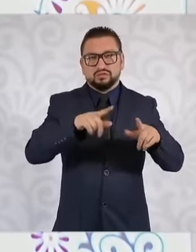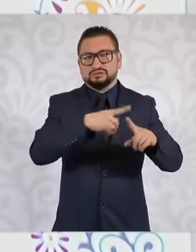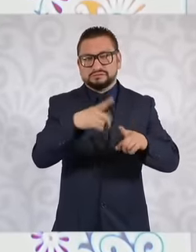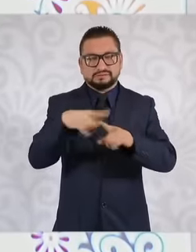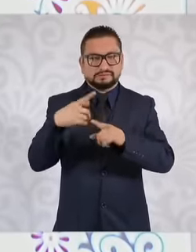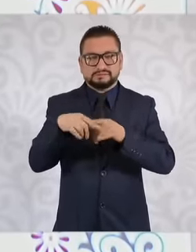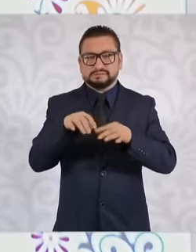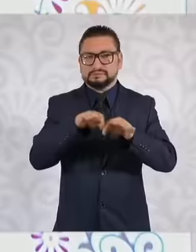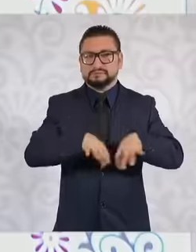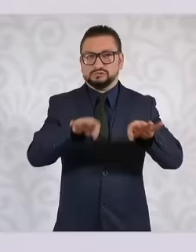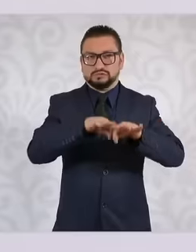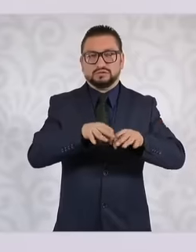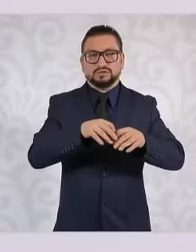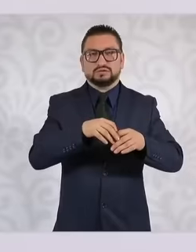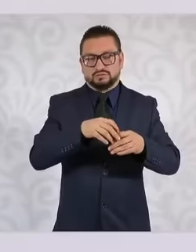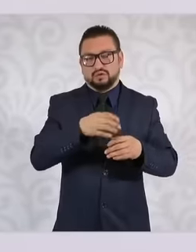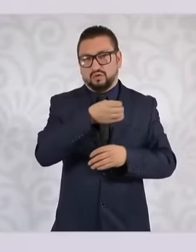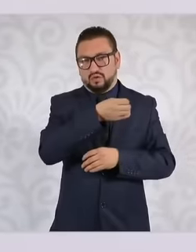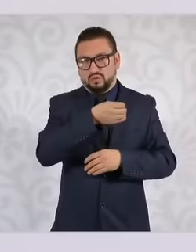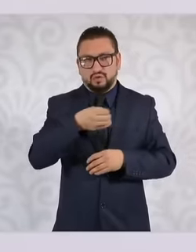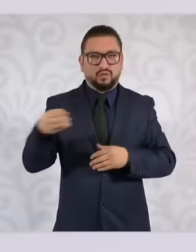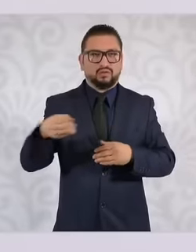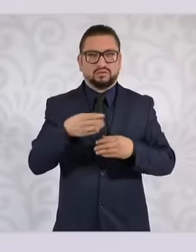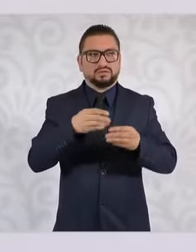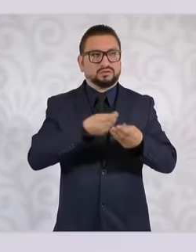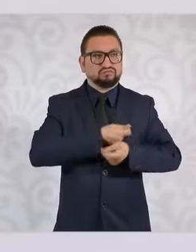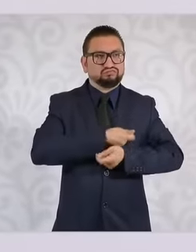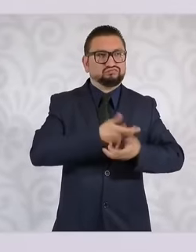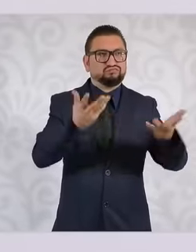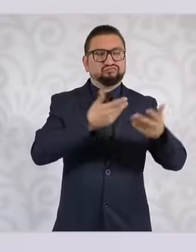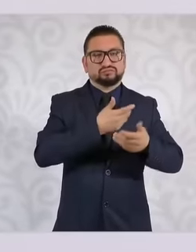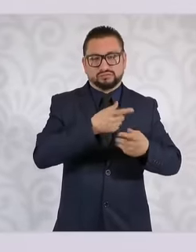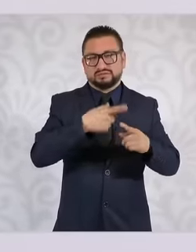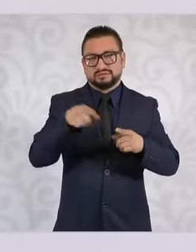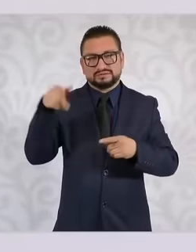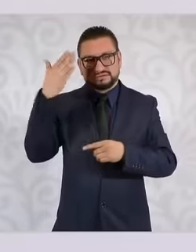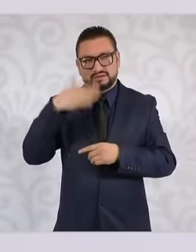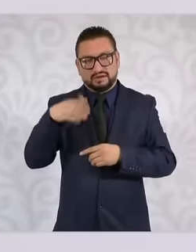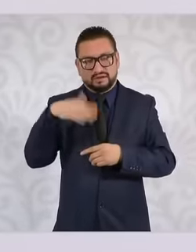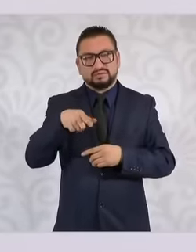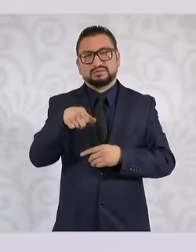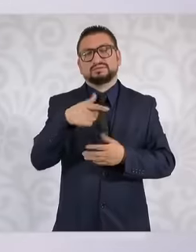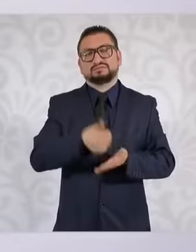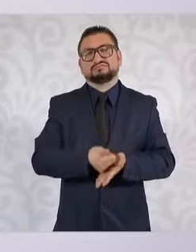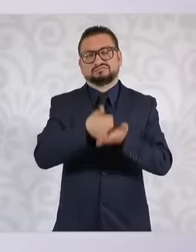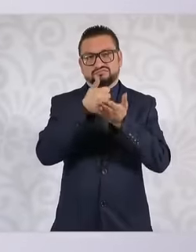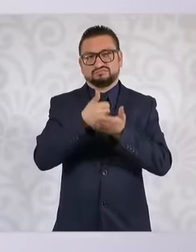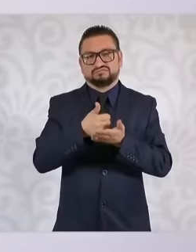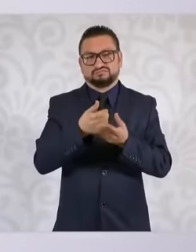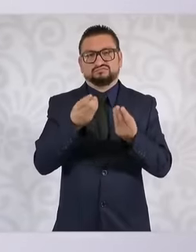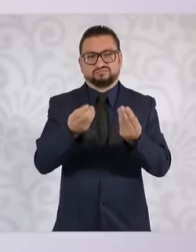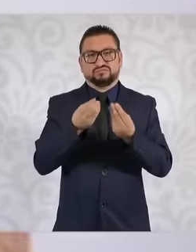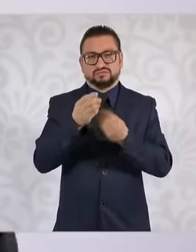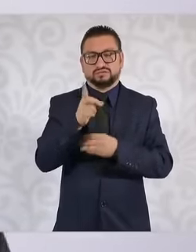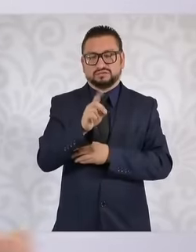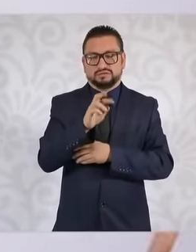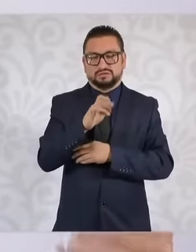distribution logistics operation. So he is going to help a lot to Dr. Kersen, to Zoer